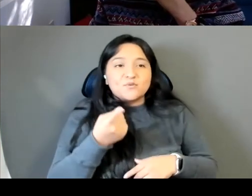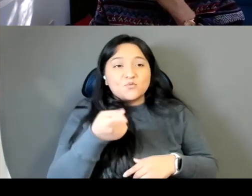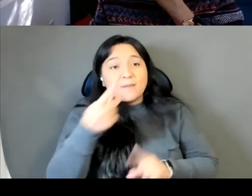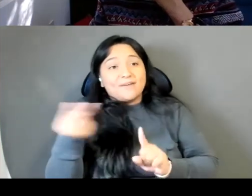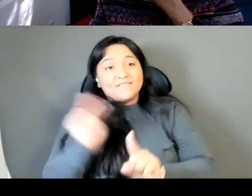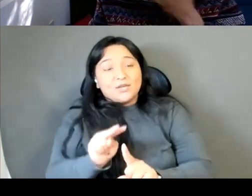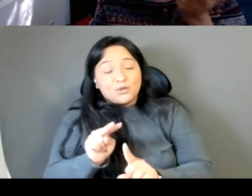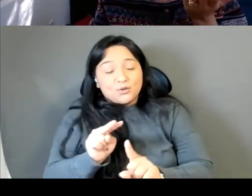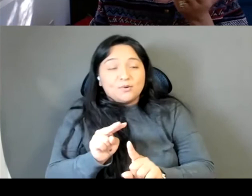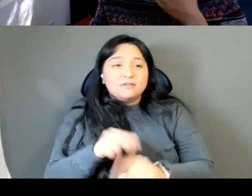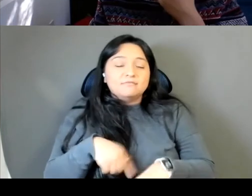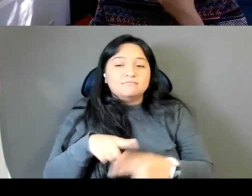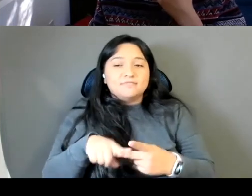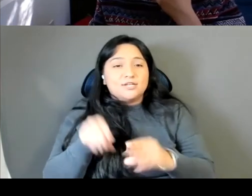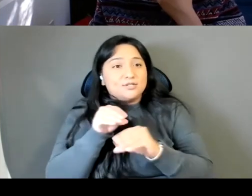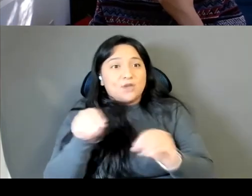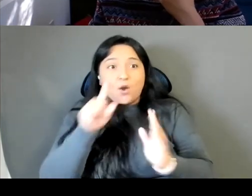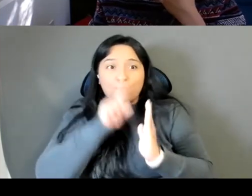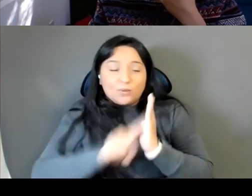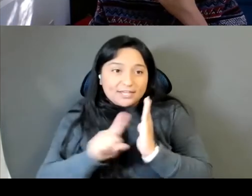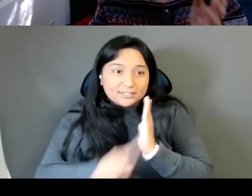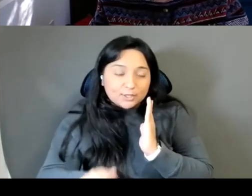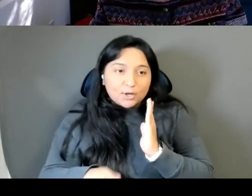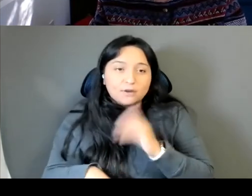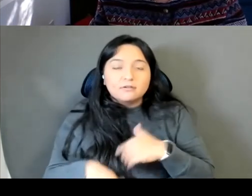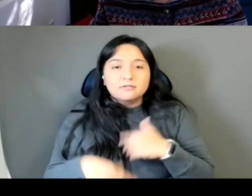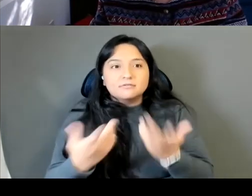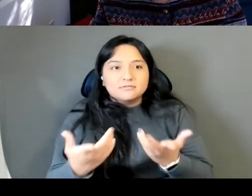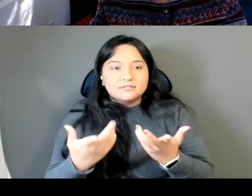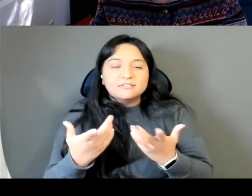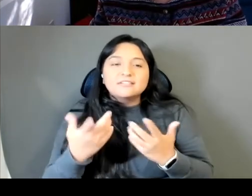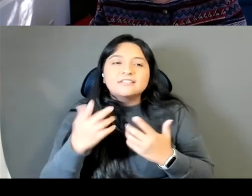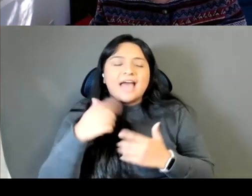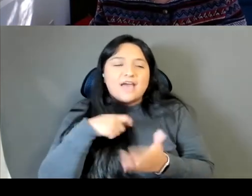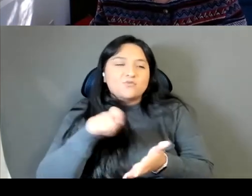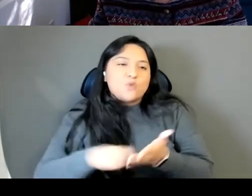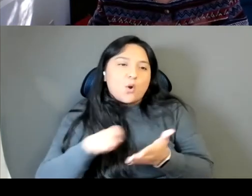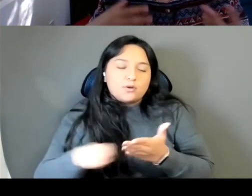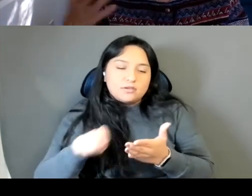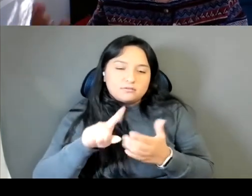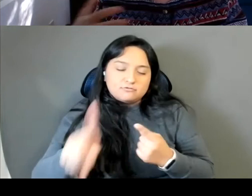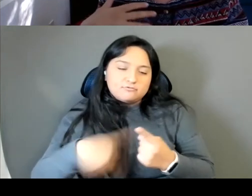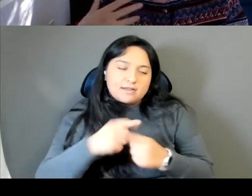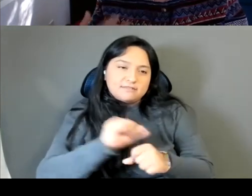working on a novel I wrote it in the early days of the pandemic and now I'm revising it.